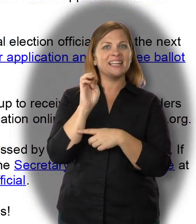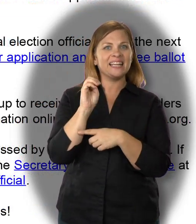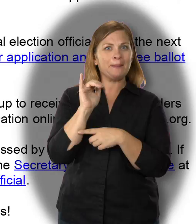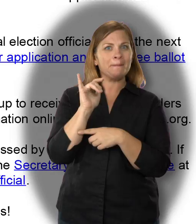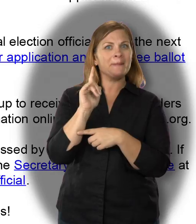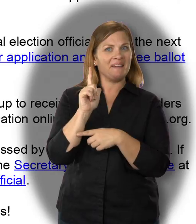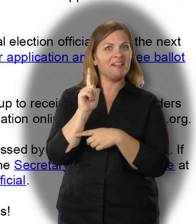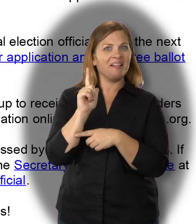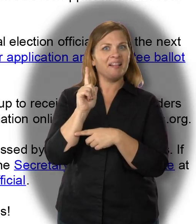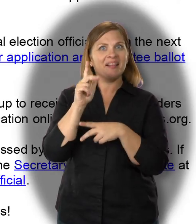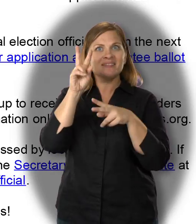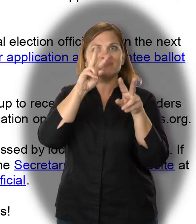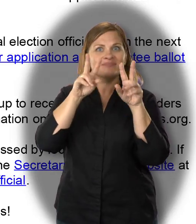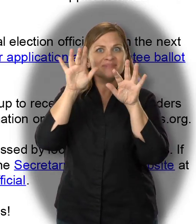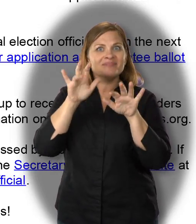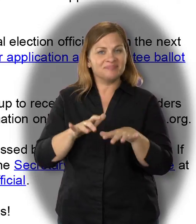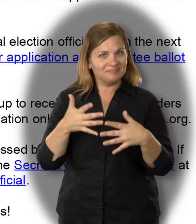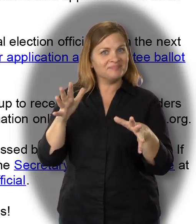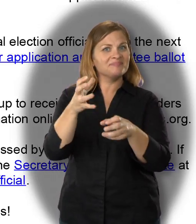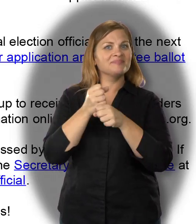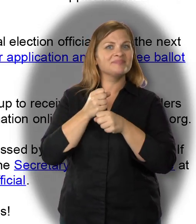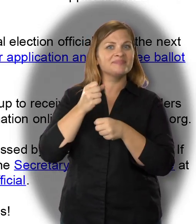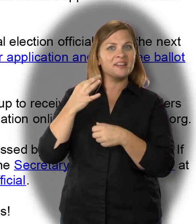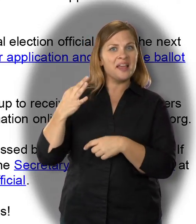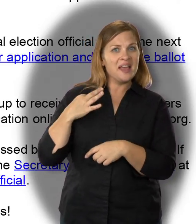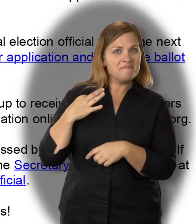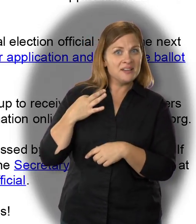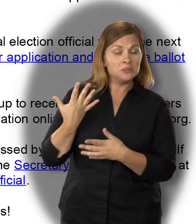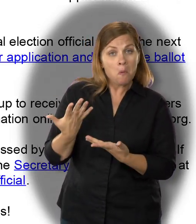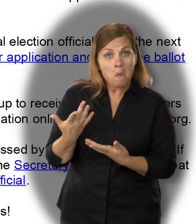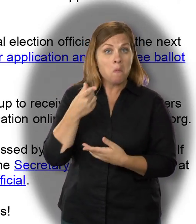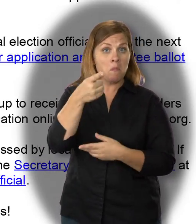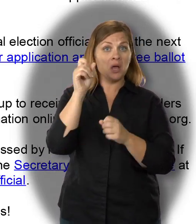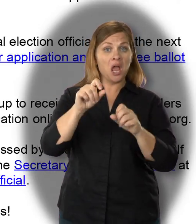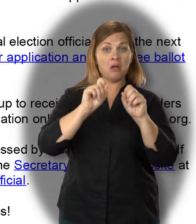Over the next few days, look for an email about your absentee ballot.